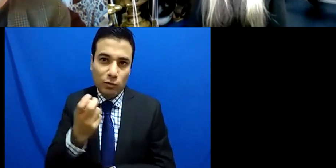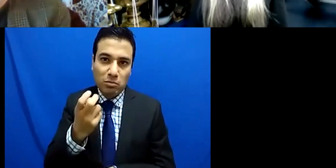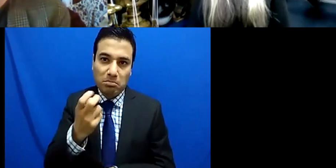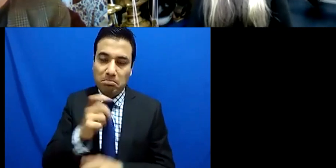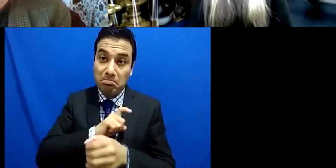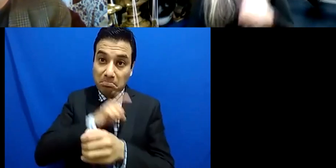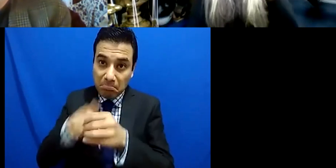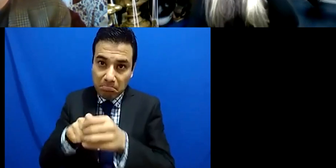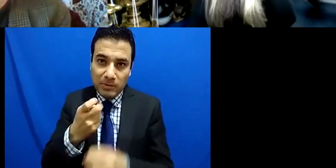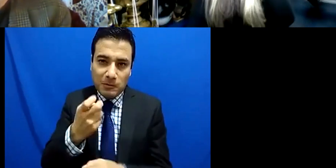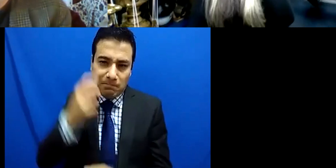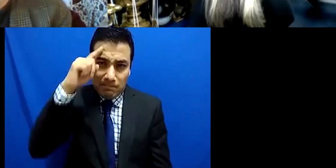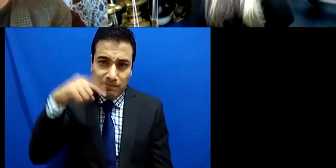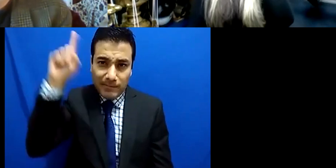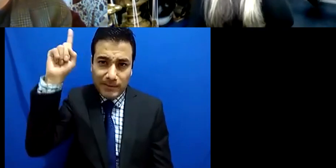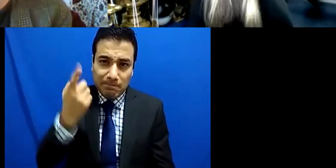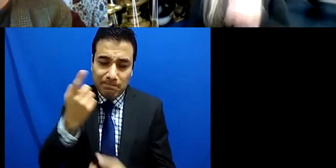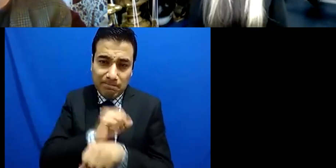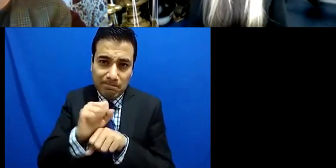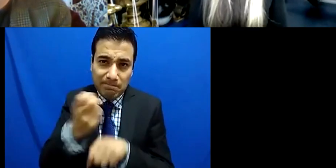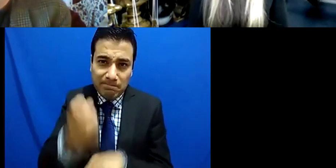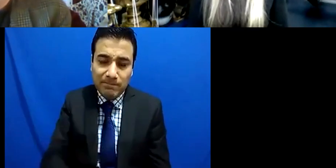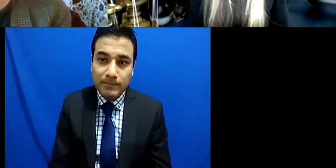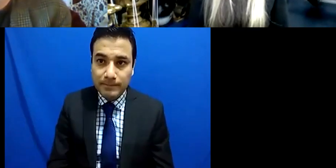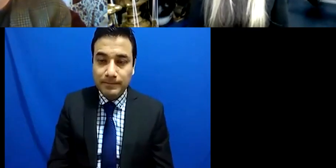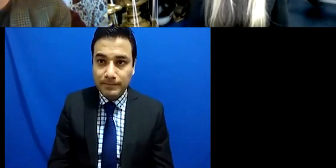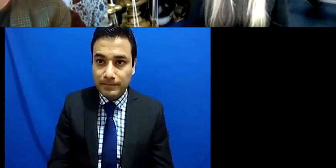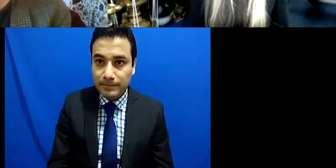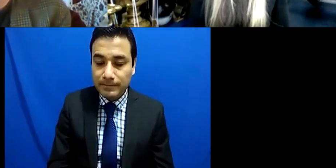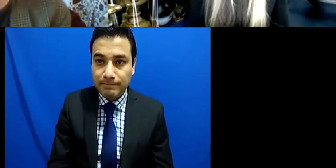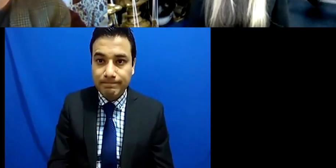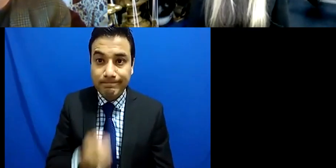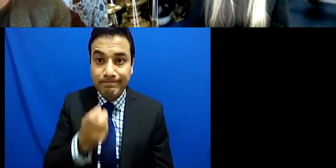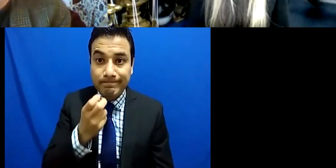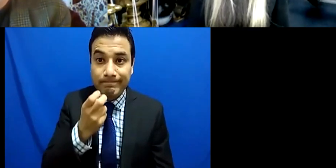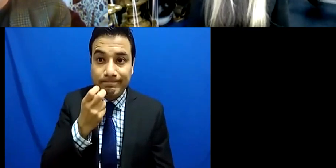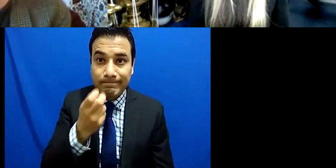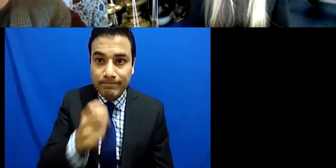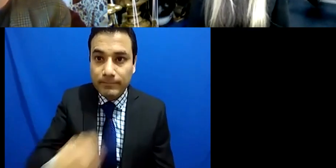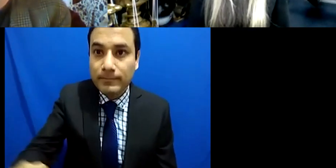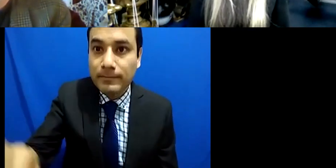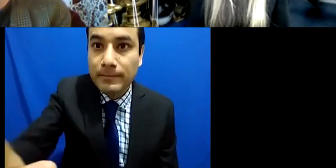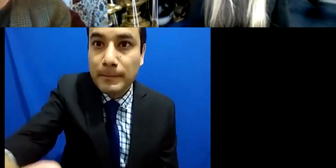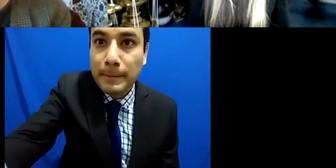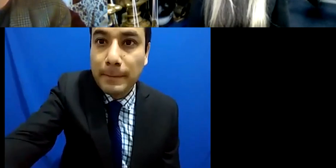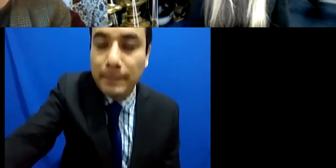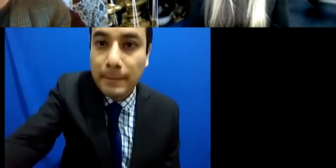This is of course very important for institutions in the spanish-speaking world